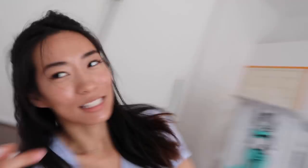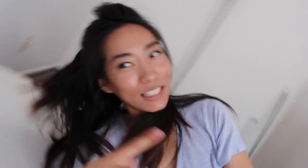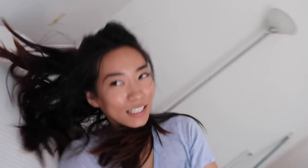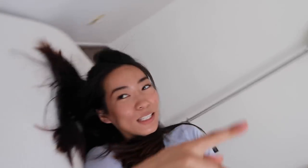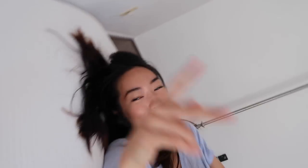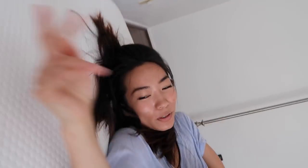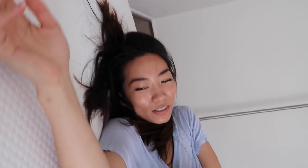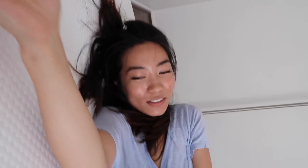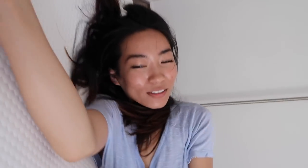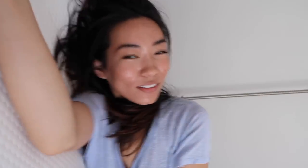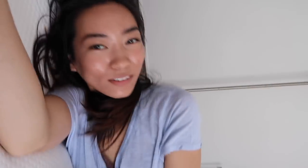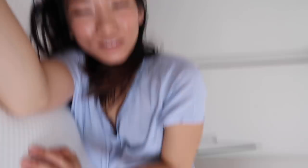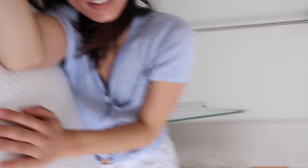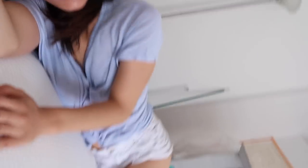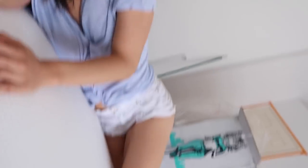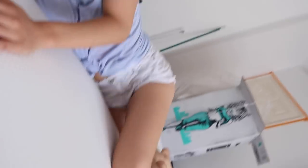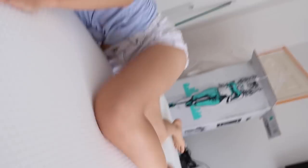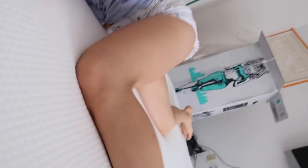Let's test the kick part